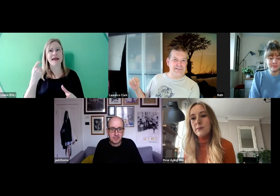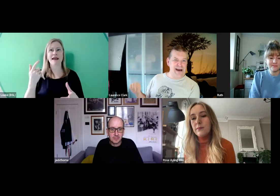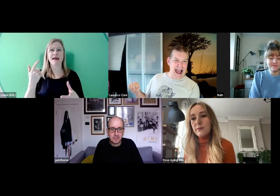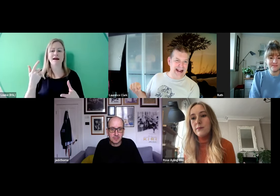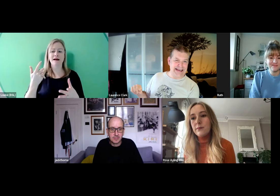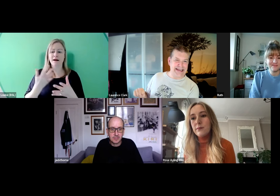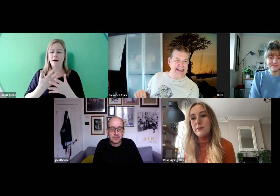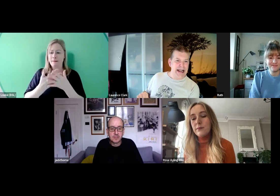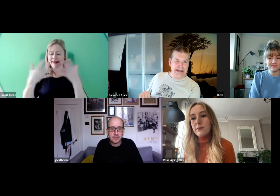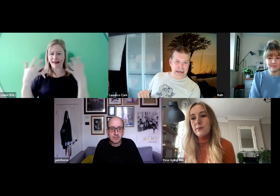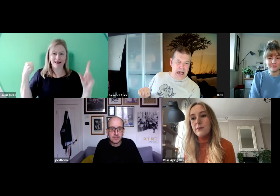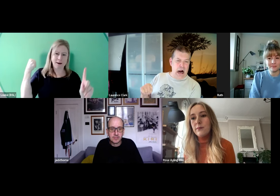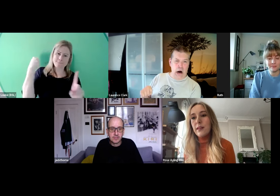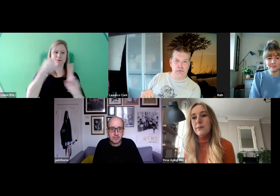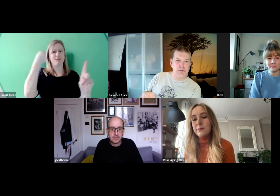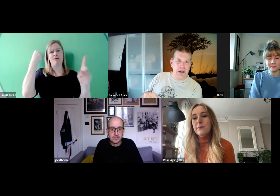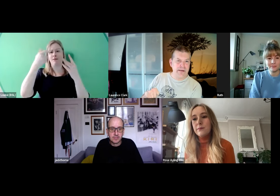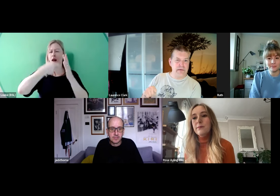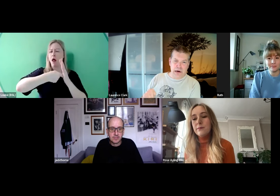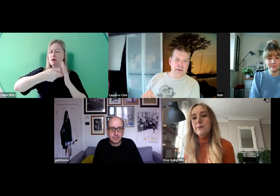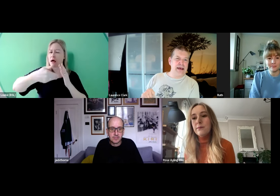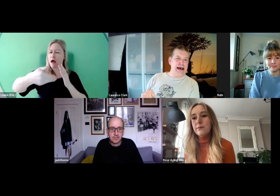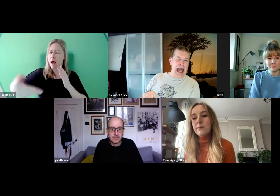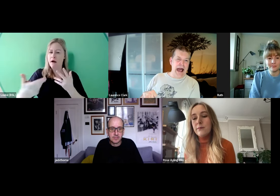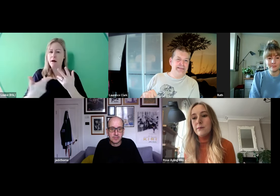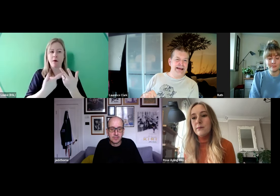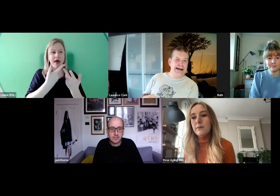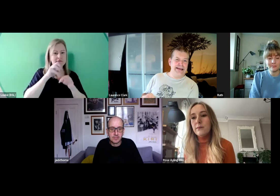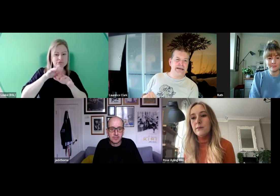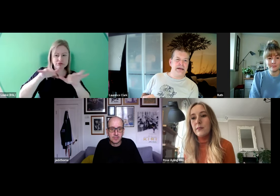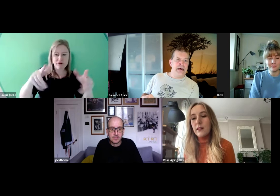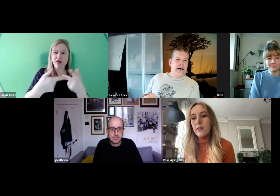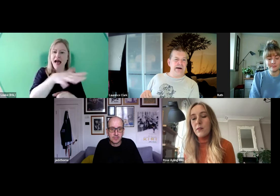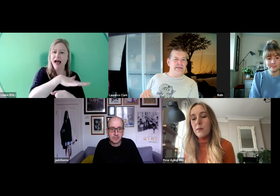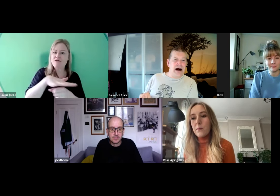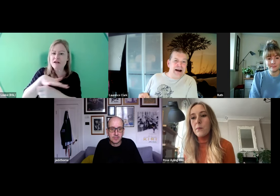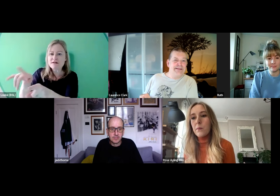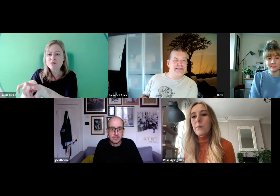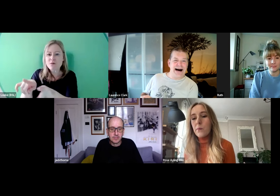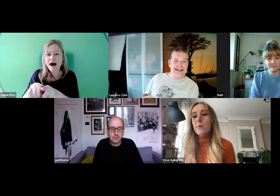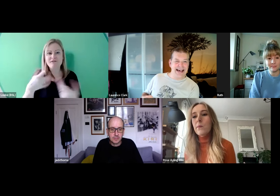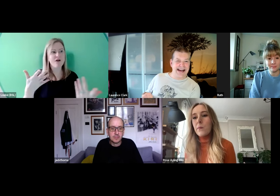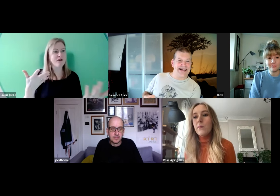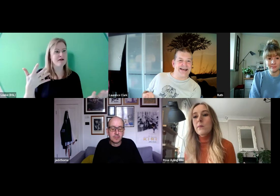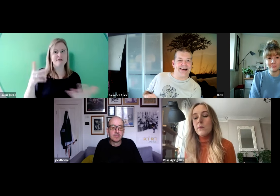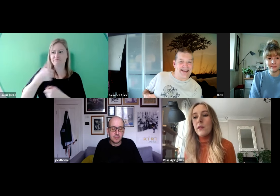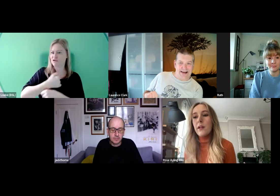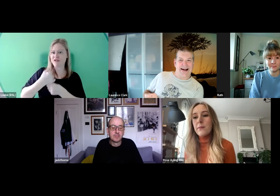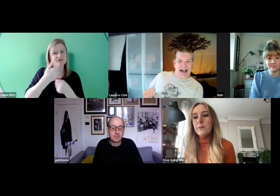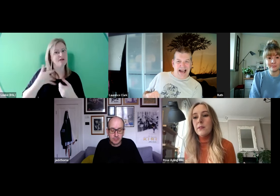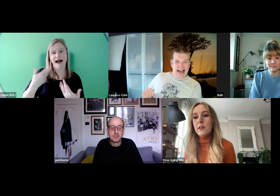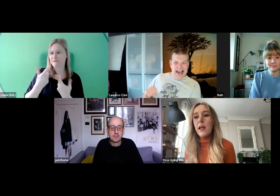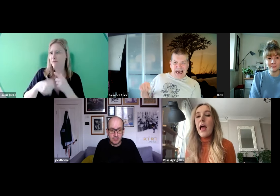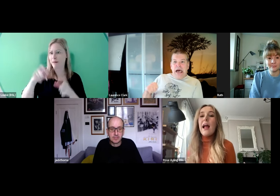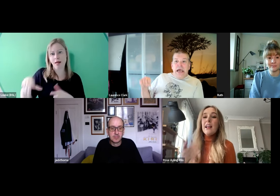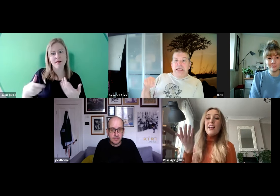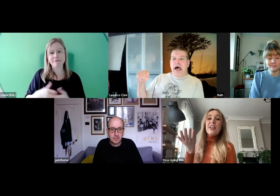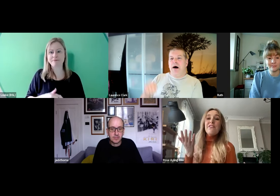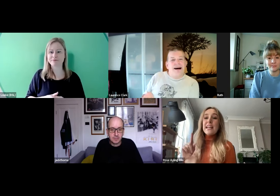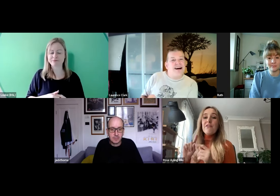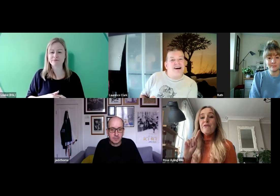Because that would have such a knock-on effect to a whole load of other areas of life I think.